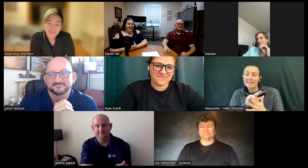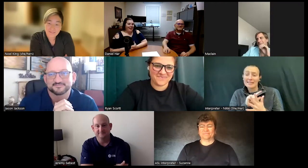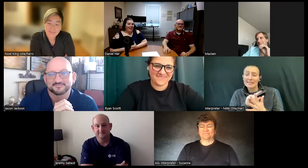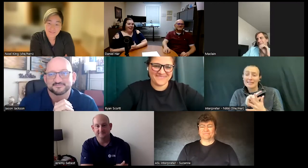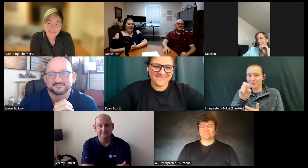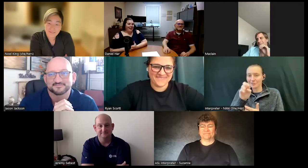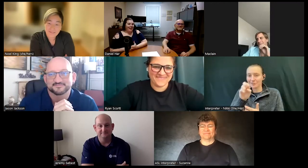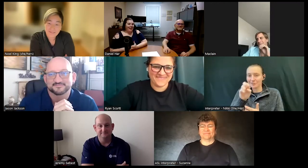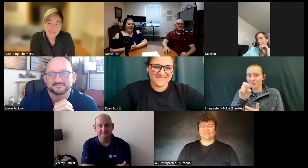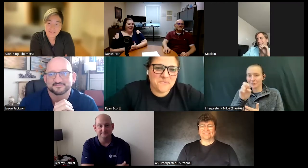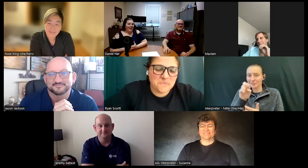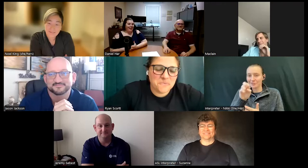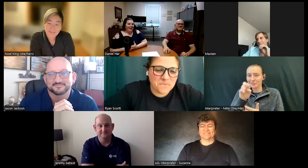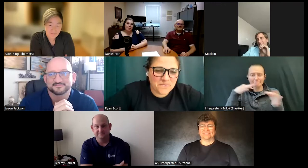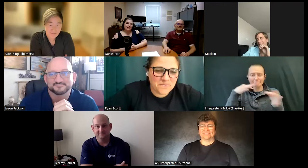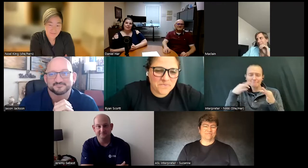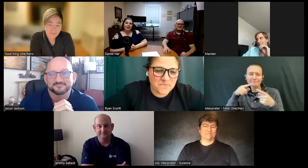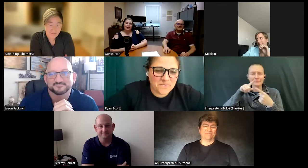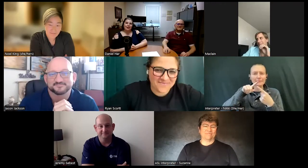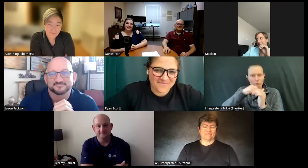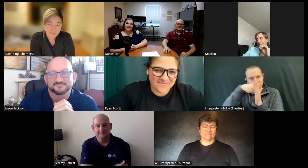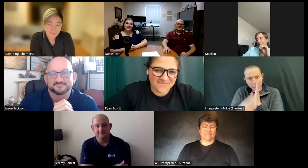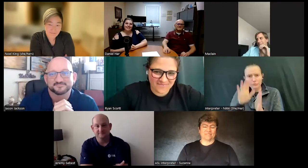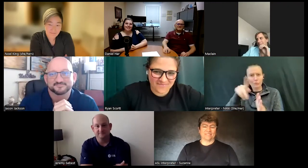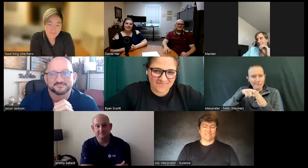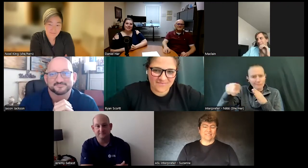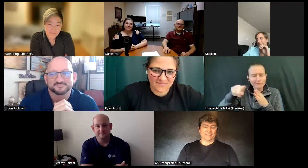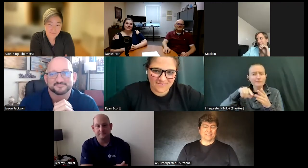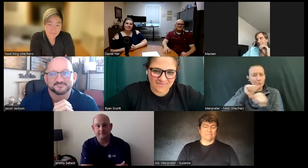you get into your field of employment and what inspired you